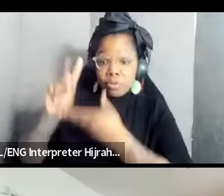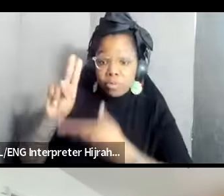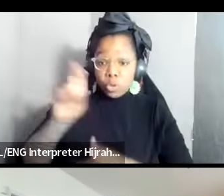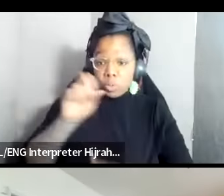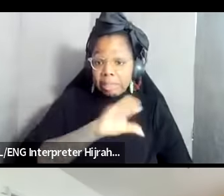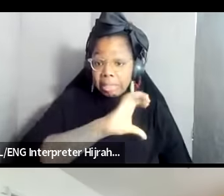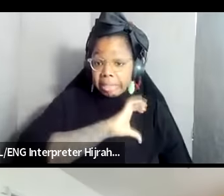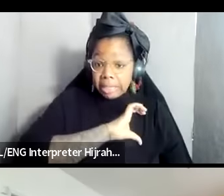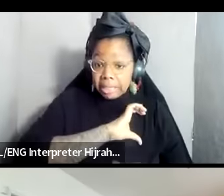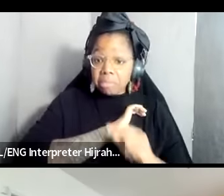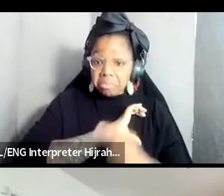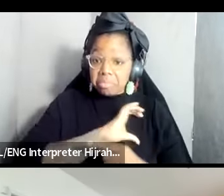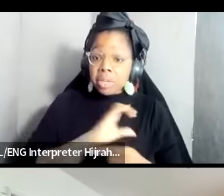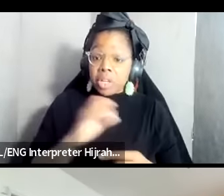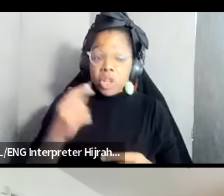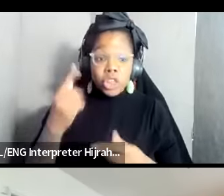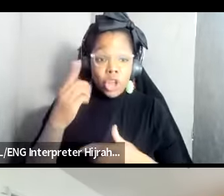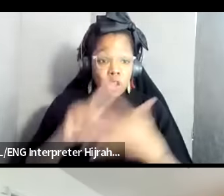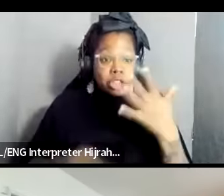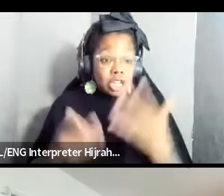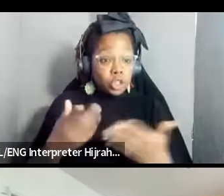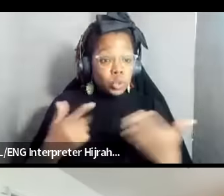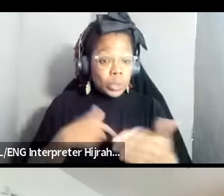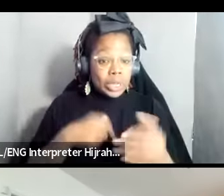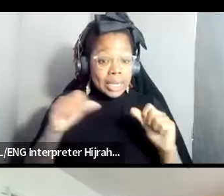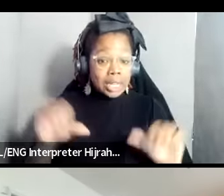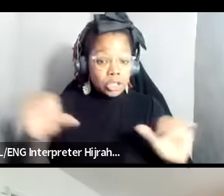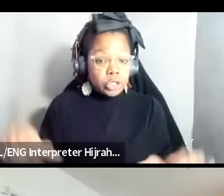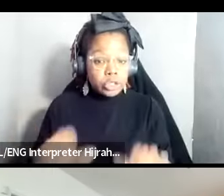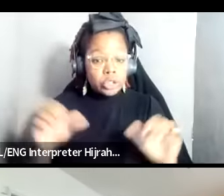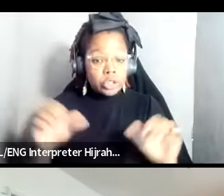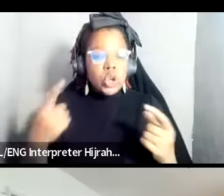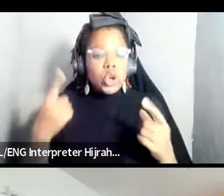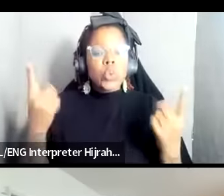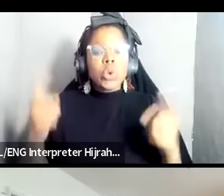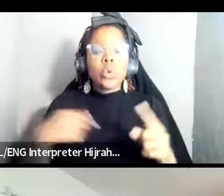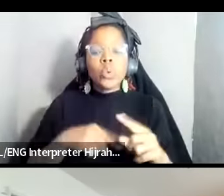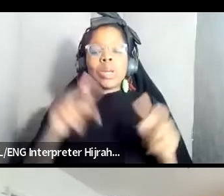that can actually do right when we say that we're in the belly of the Beast we also have a moral